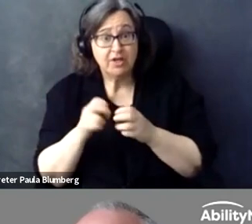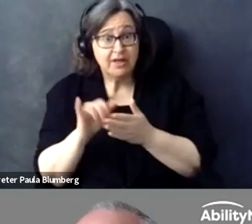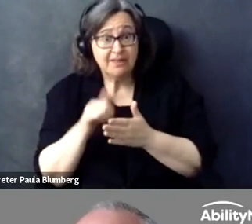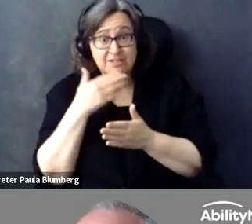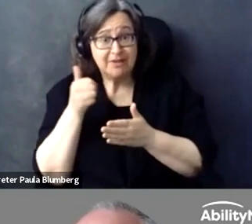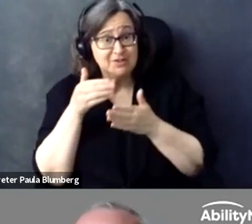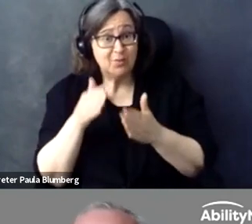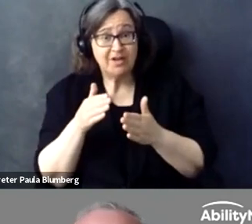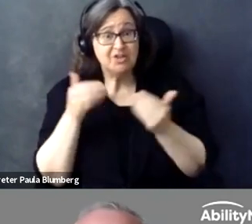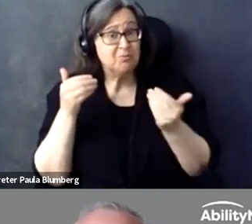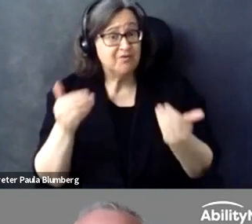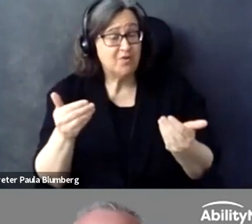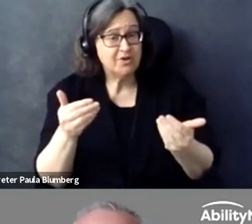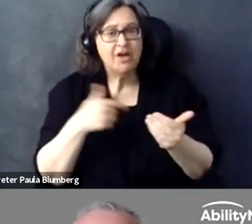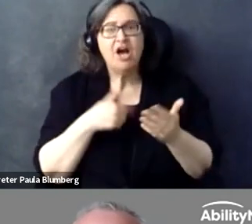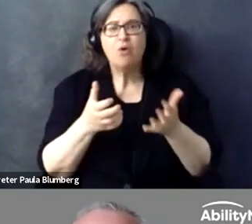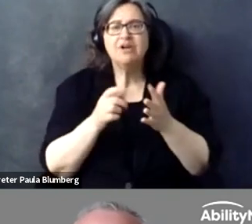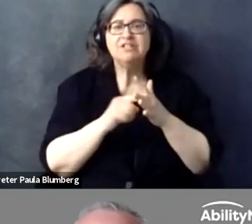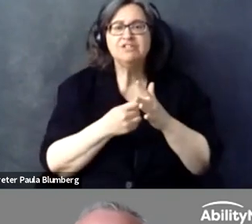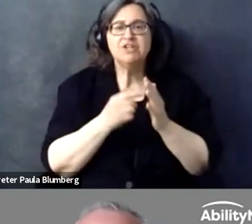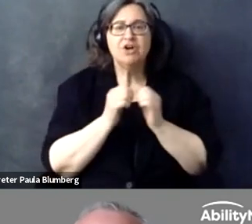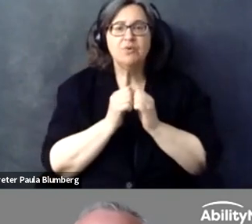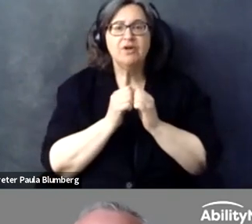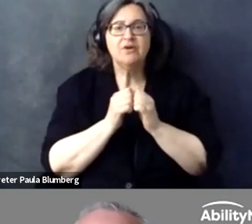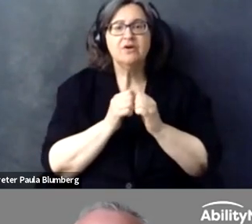means, maybe another set of standards or other ways of solving this issue